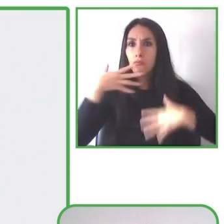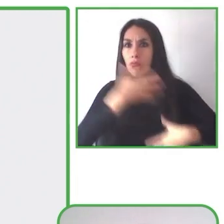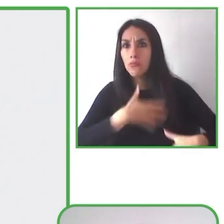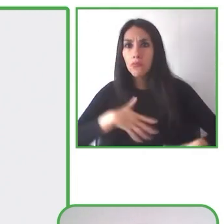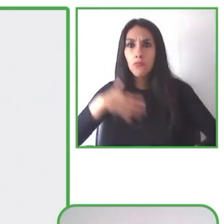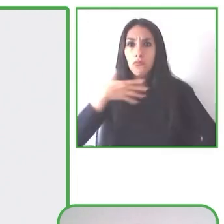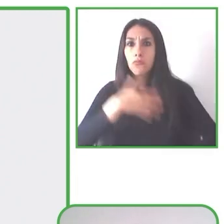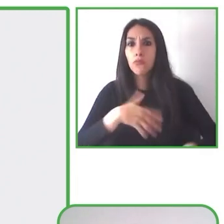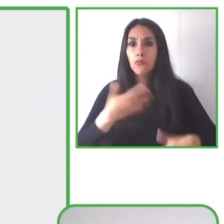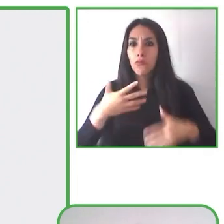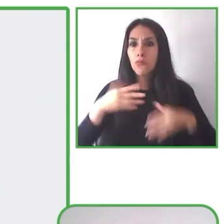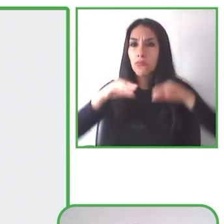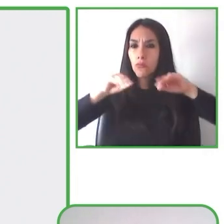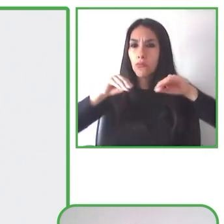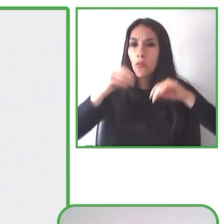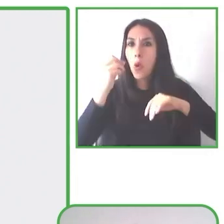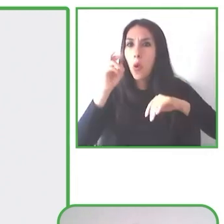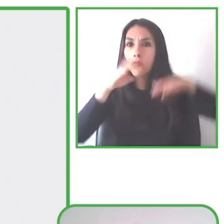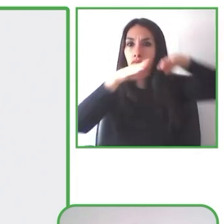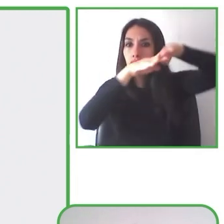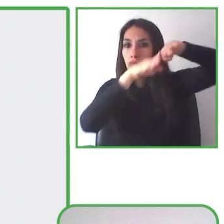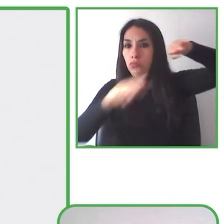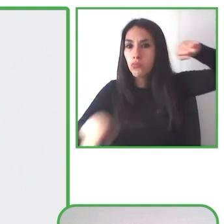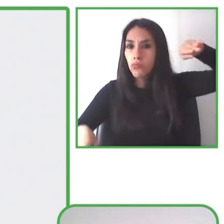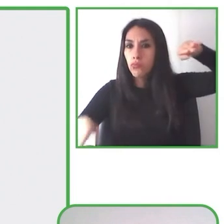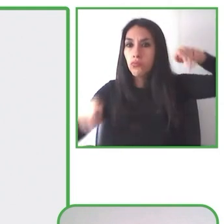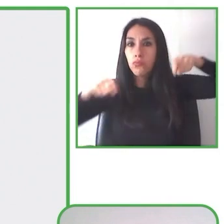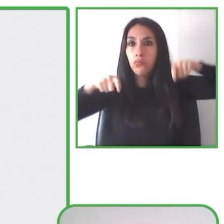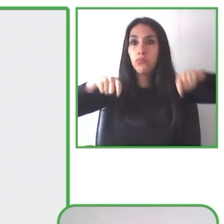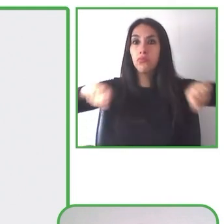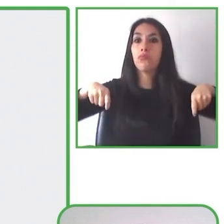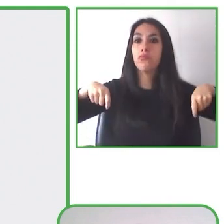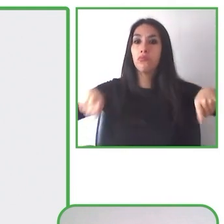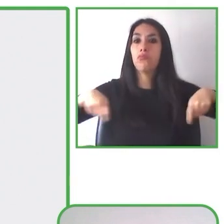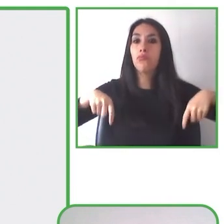and even for much more information so people can see this platform